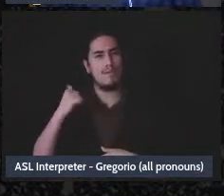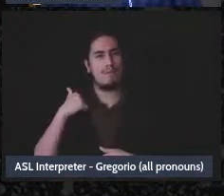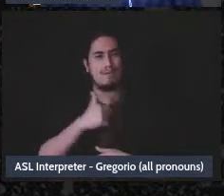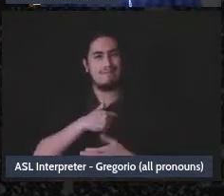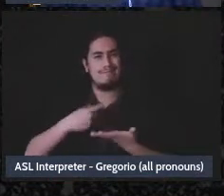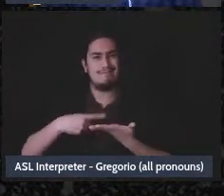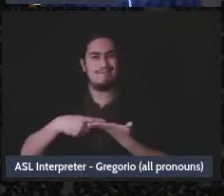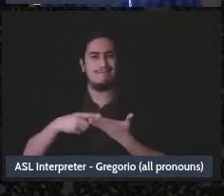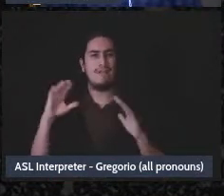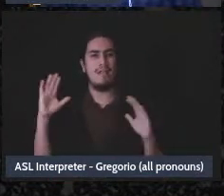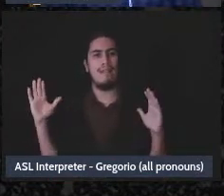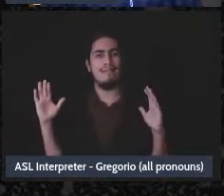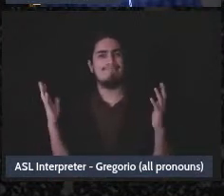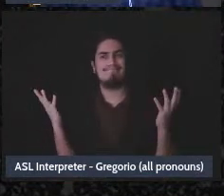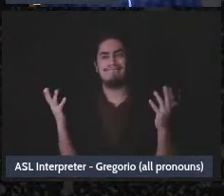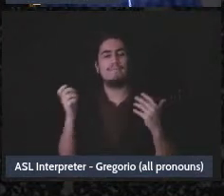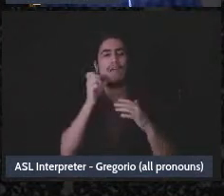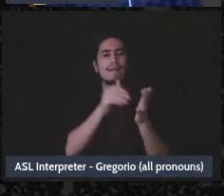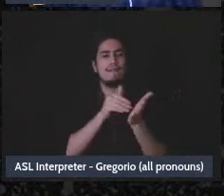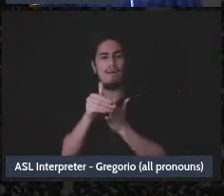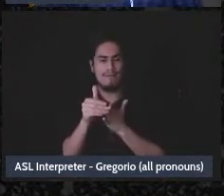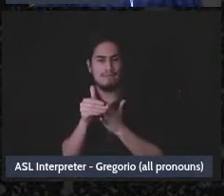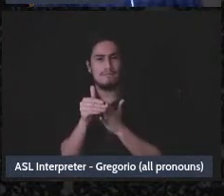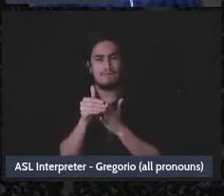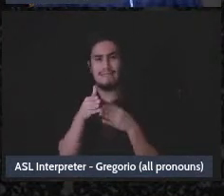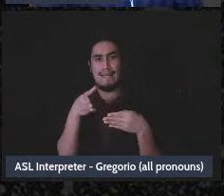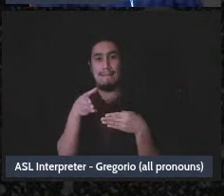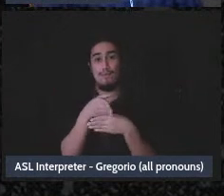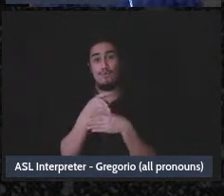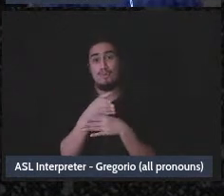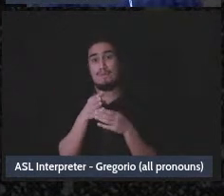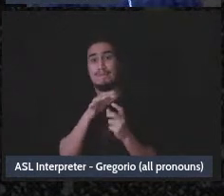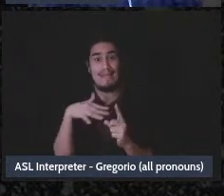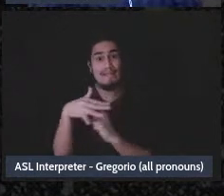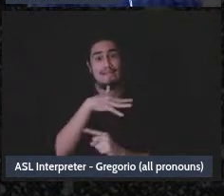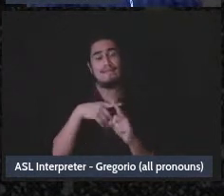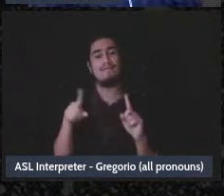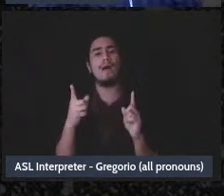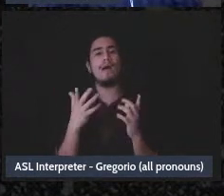less in mutual aid spaces than I’d like to see it talked about is, you know,